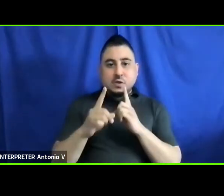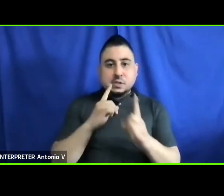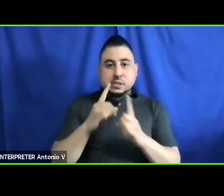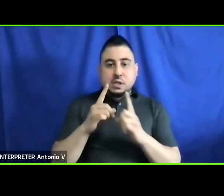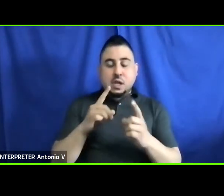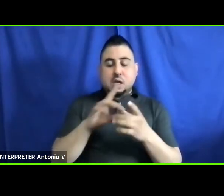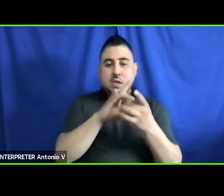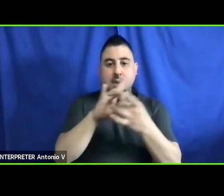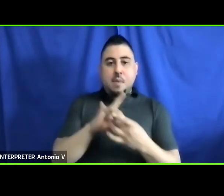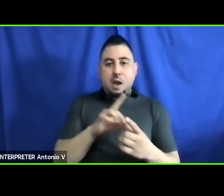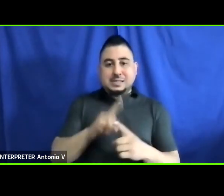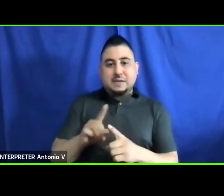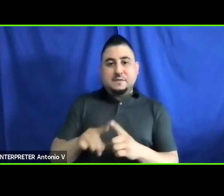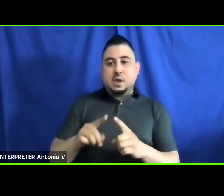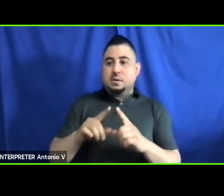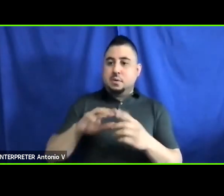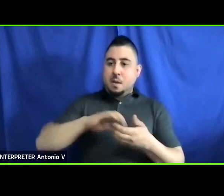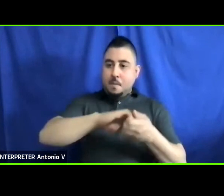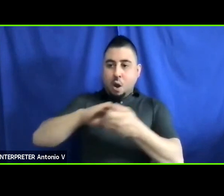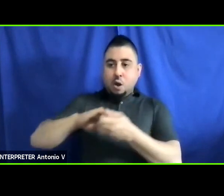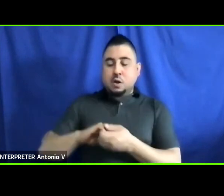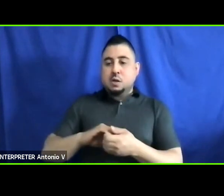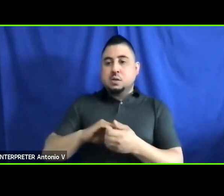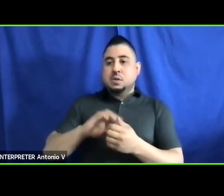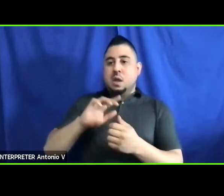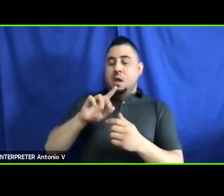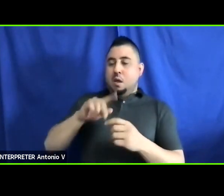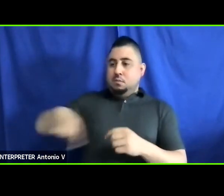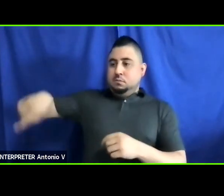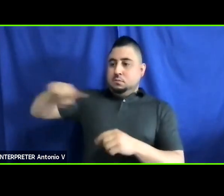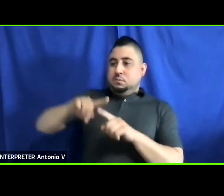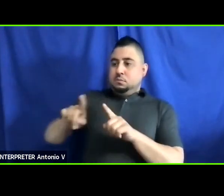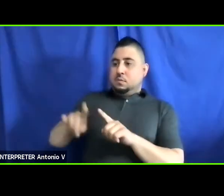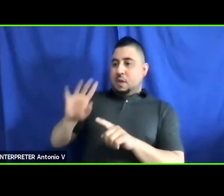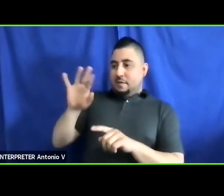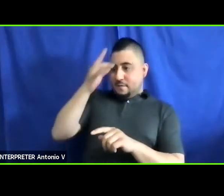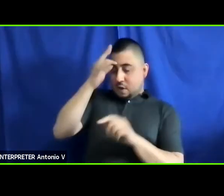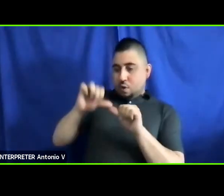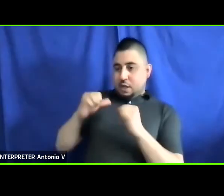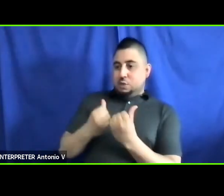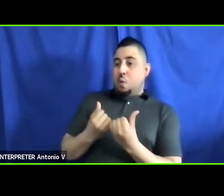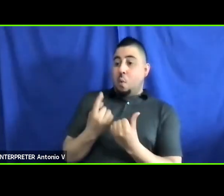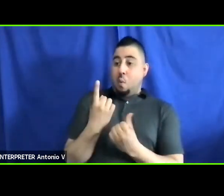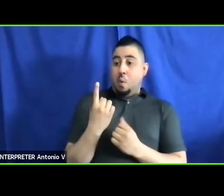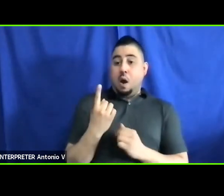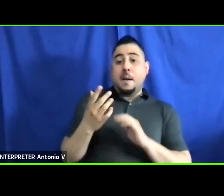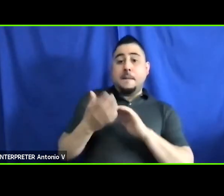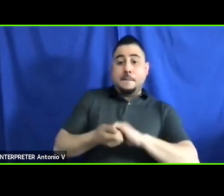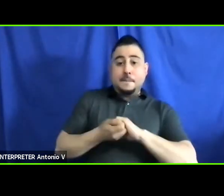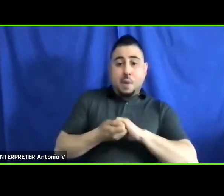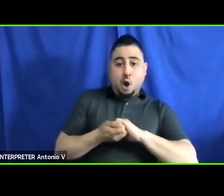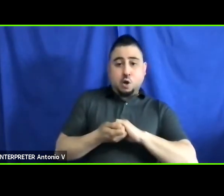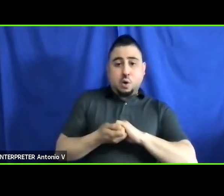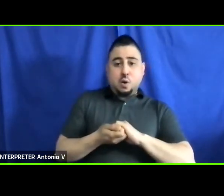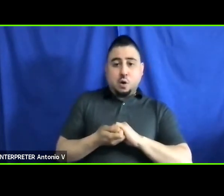various partners, among the federal agencies, and one partner, one of our partners who has